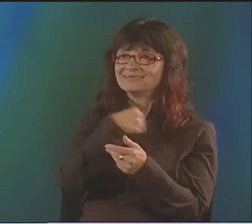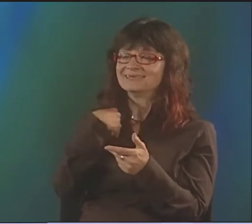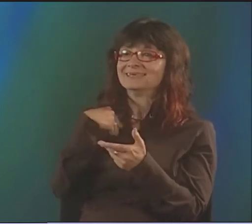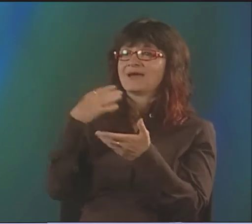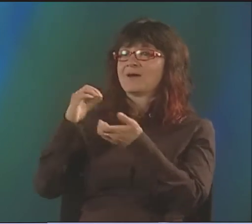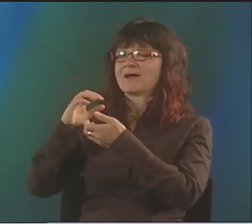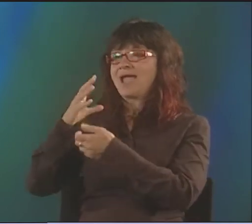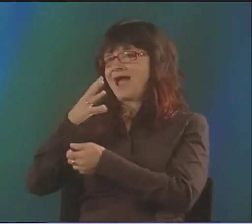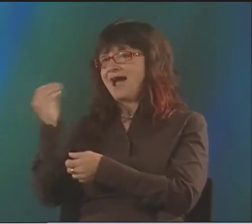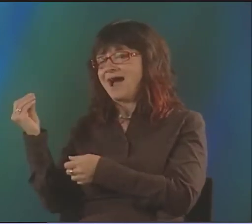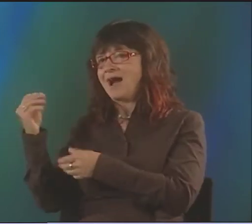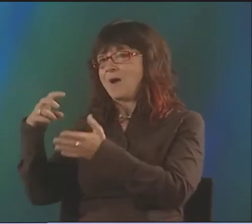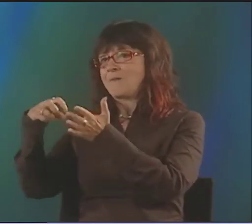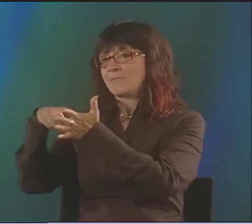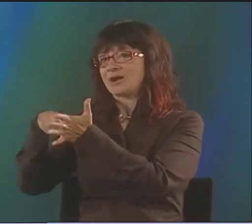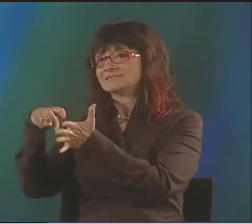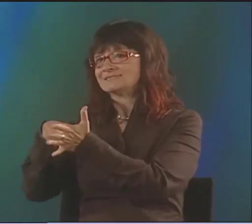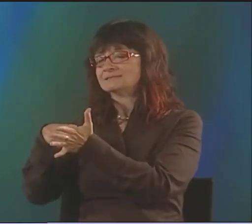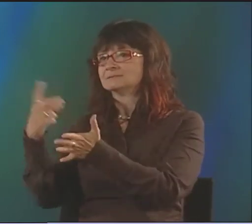AND THERE WAS THIS PROGRAM...